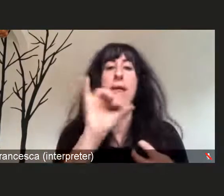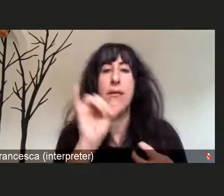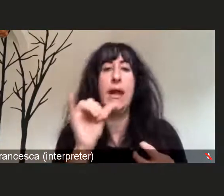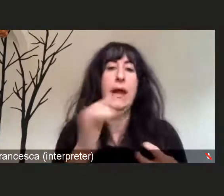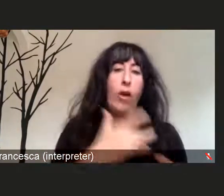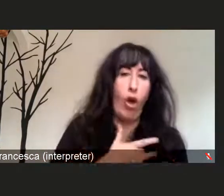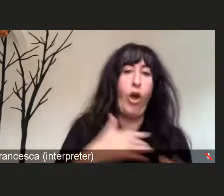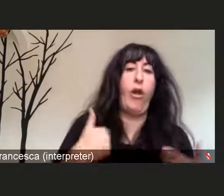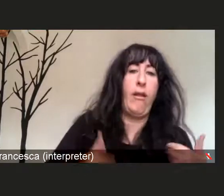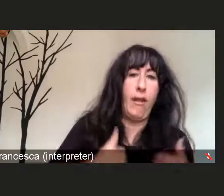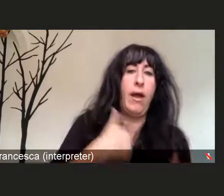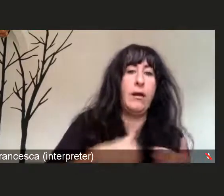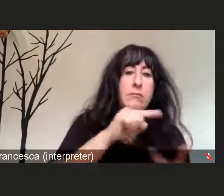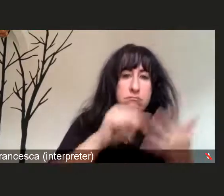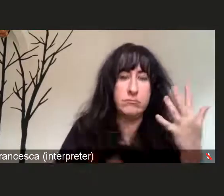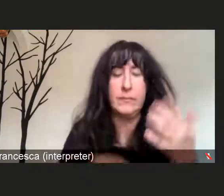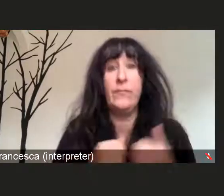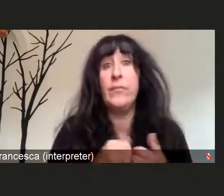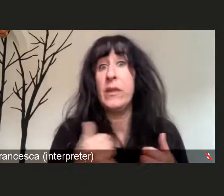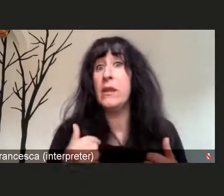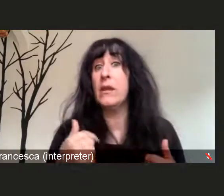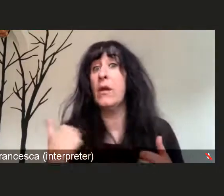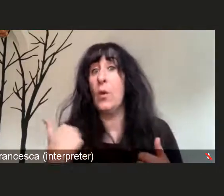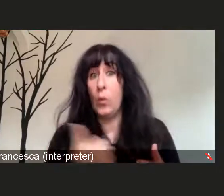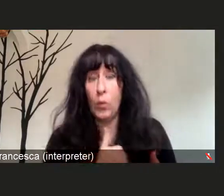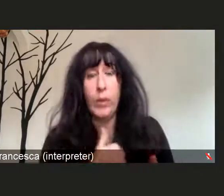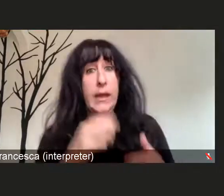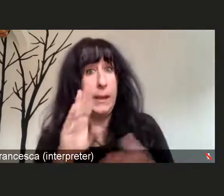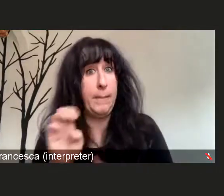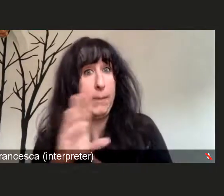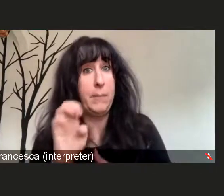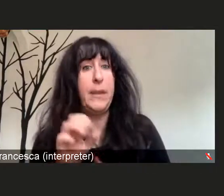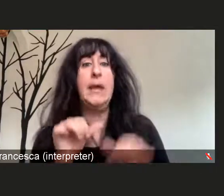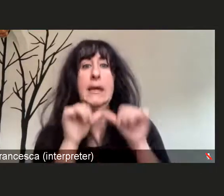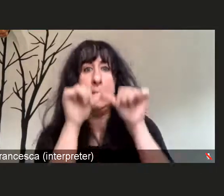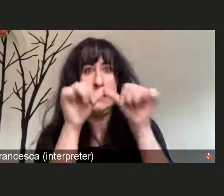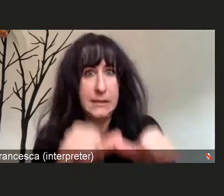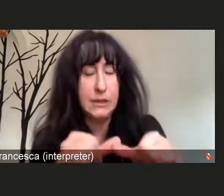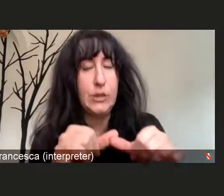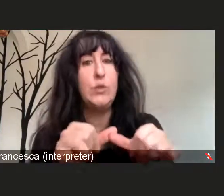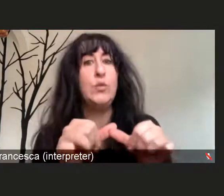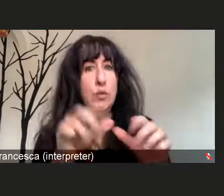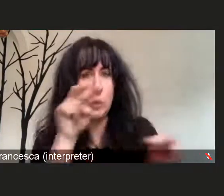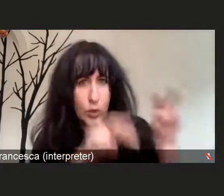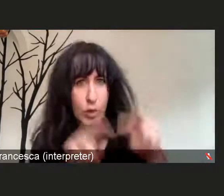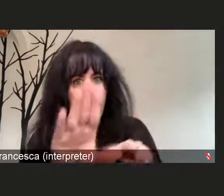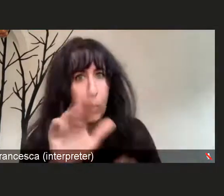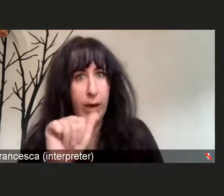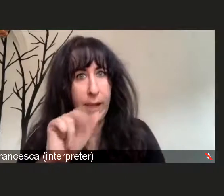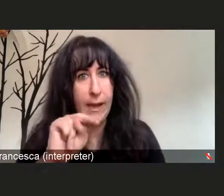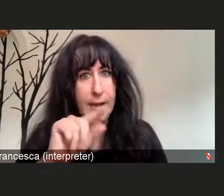We at Beebe continue to monoclonal antibodies> With the Delta strain, along with some other strains